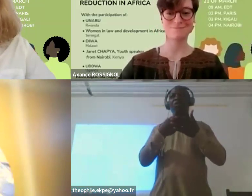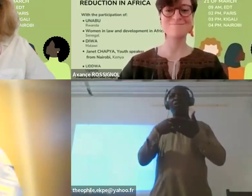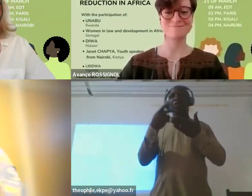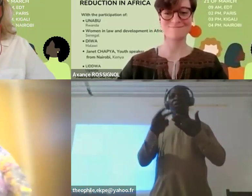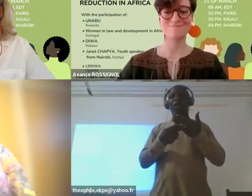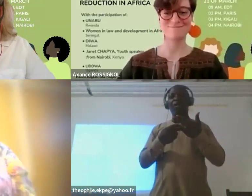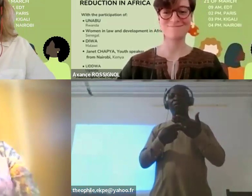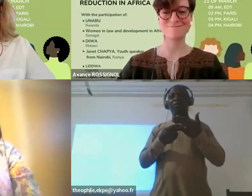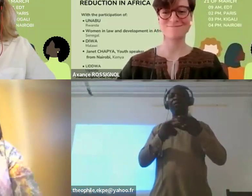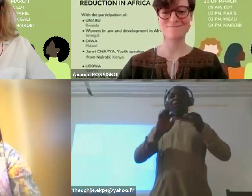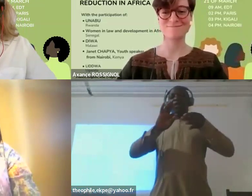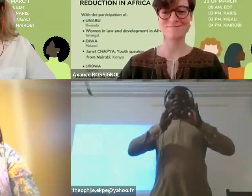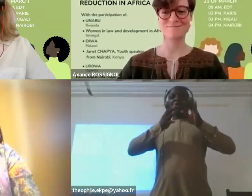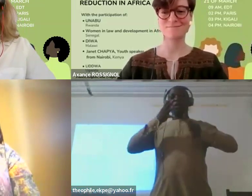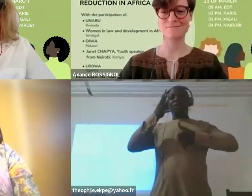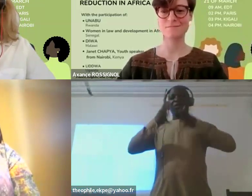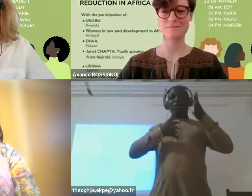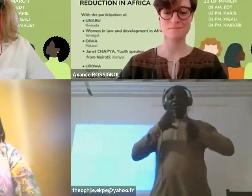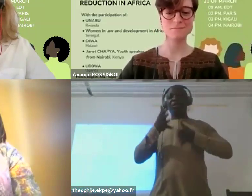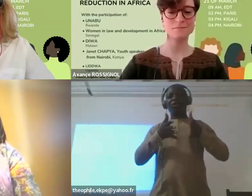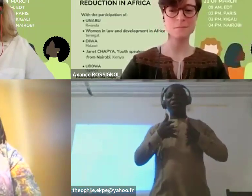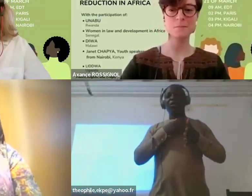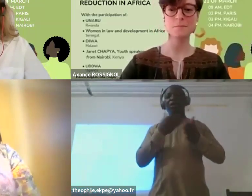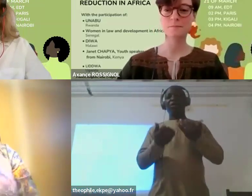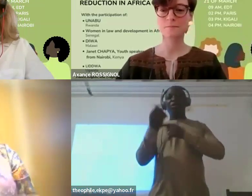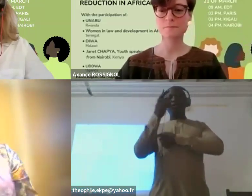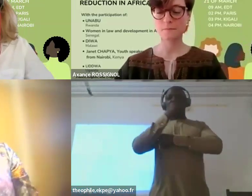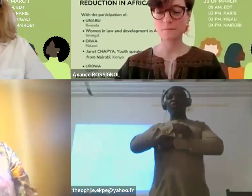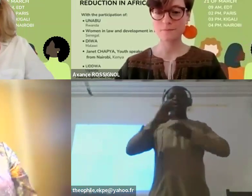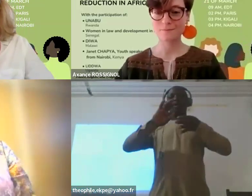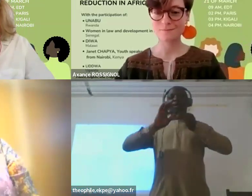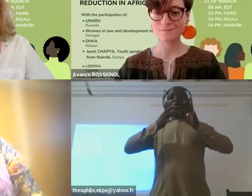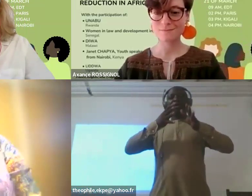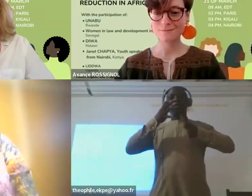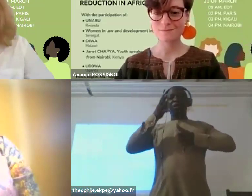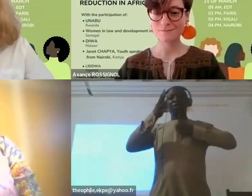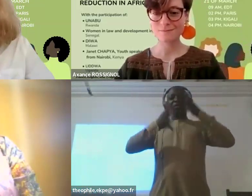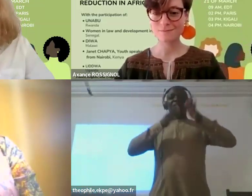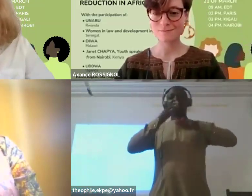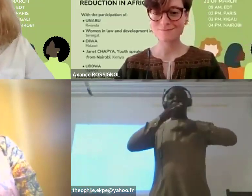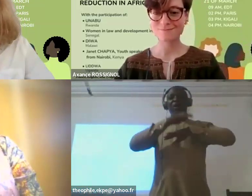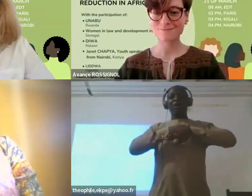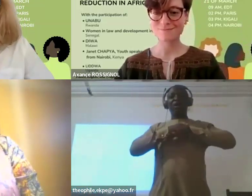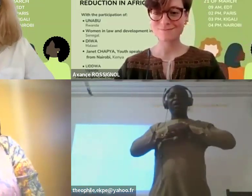Today the French-English and English-French interpretation